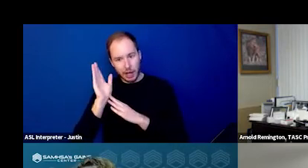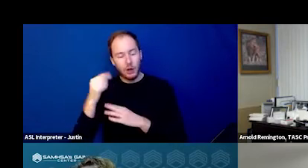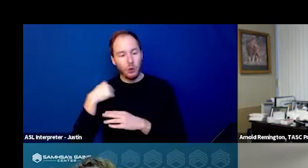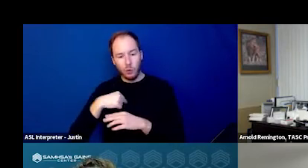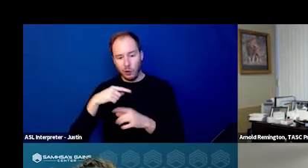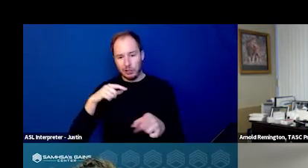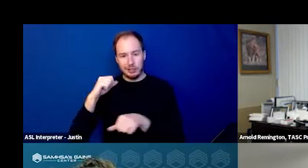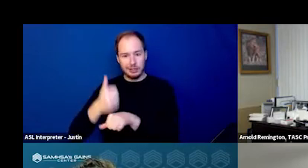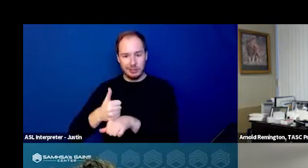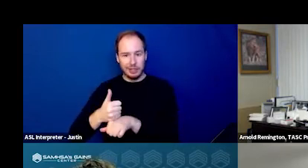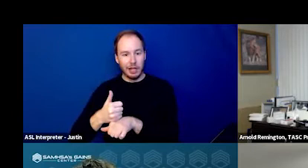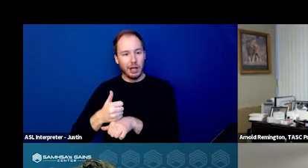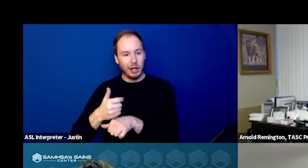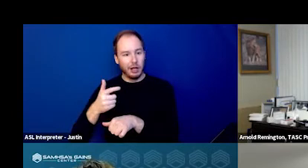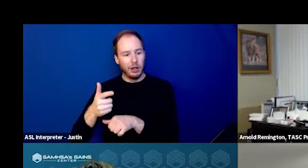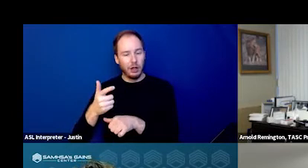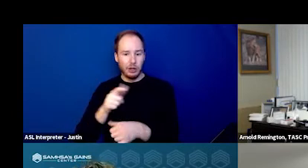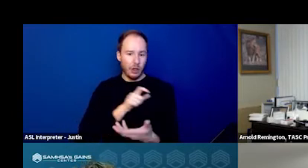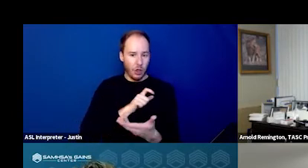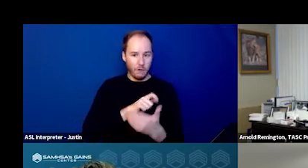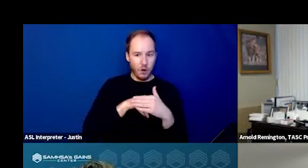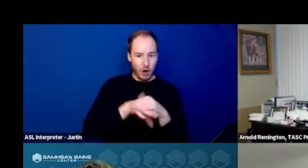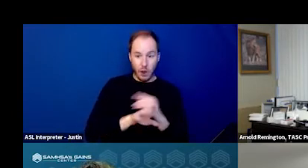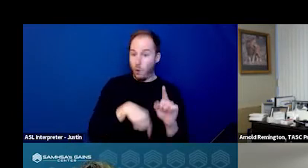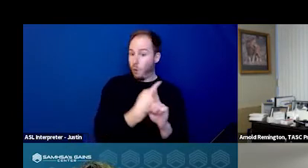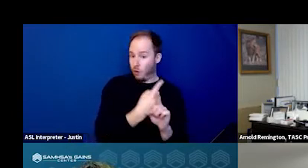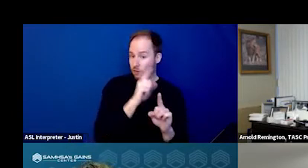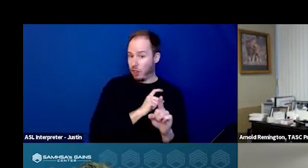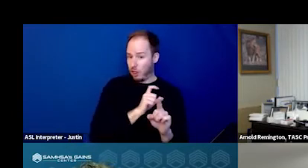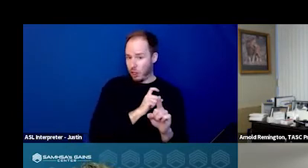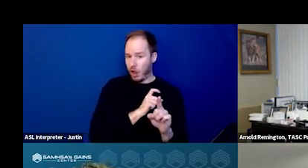a law enforcement entrance only. This did a couple of things.